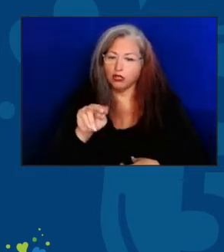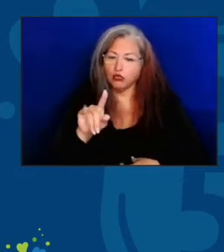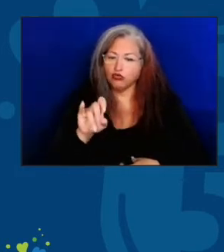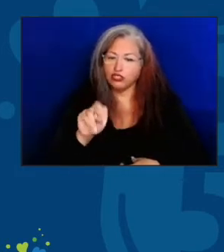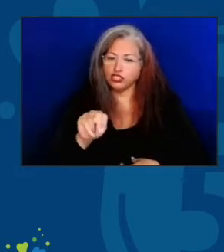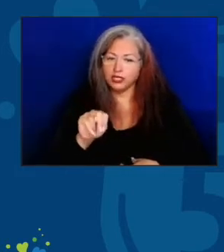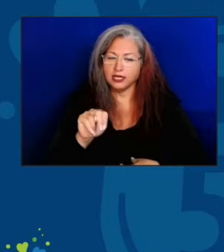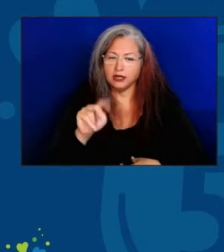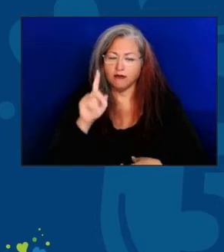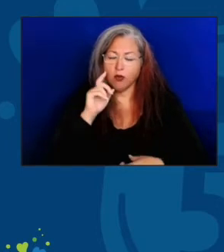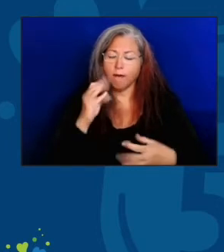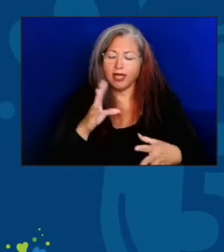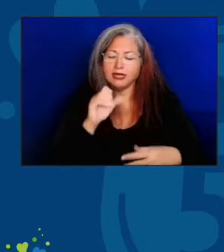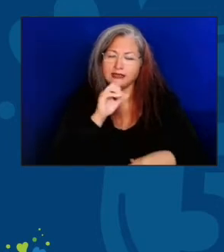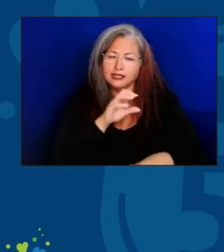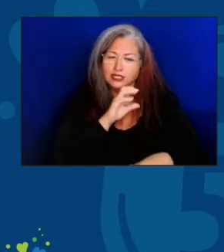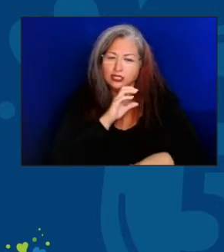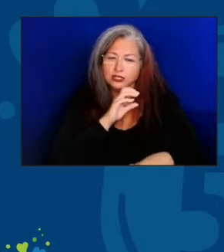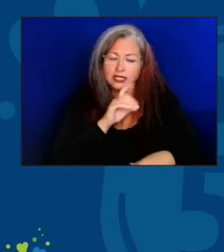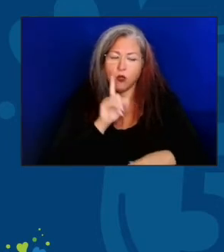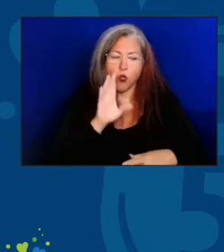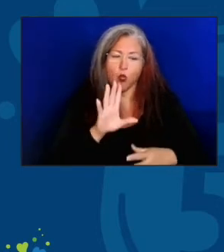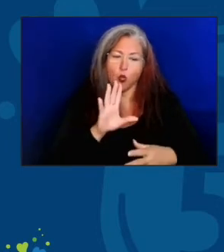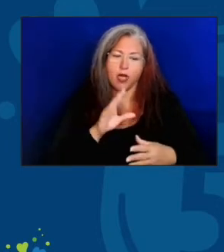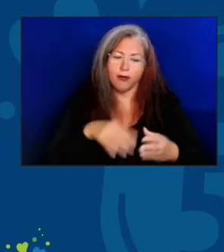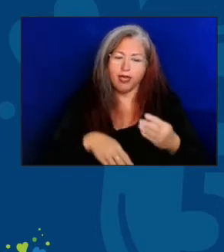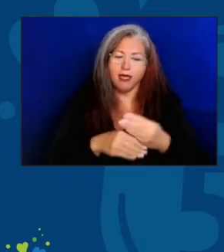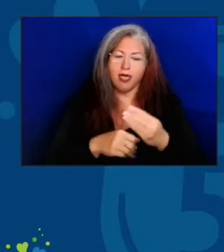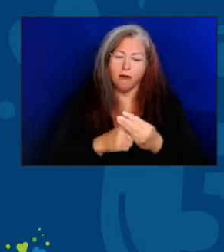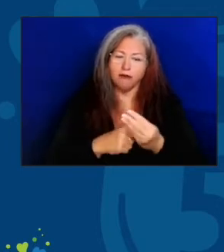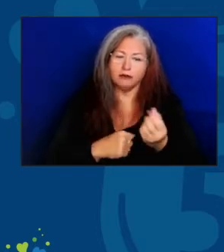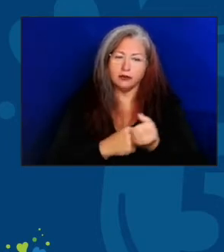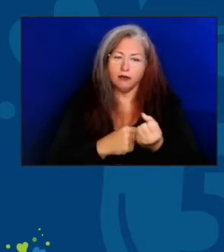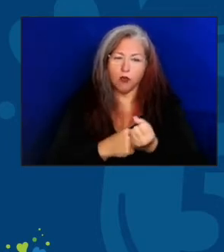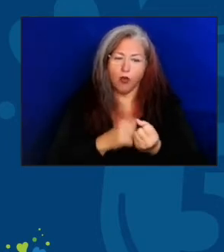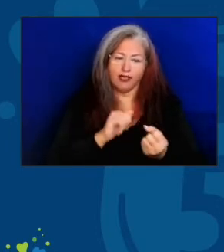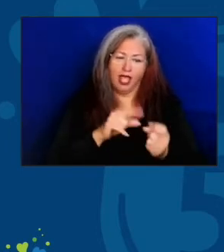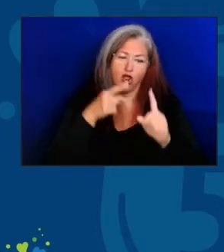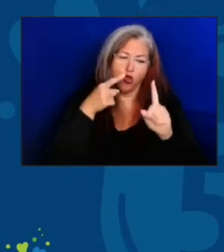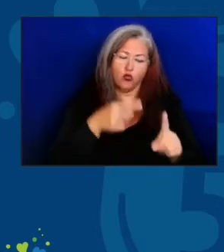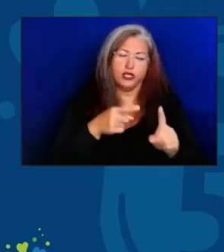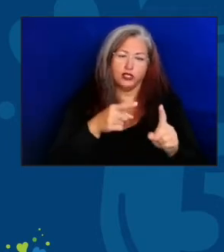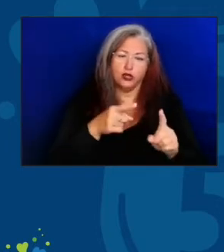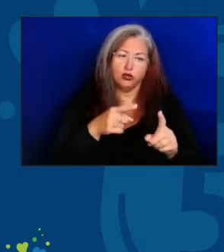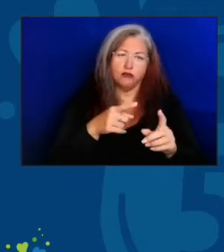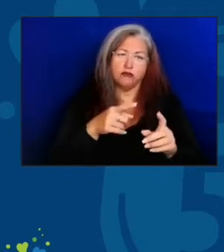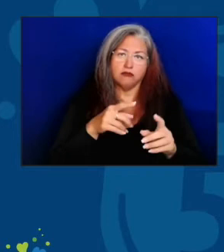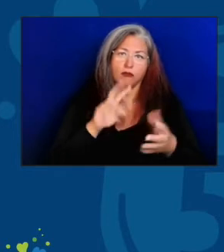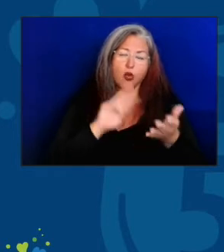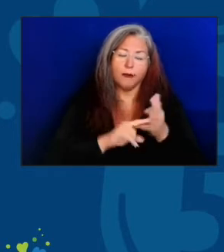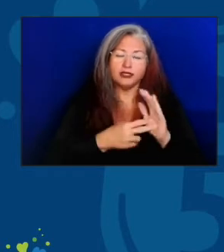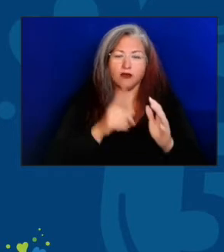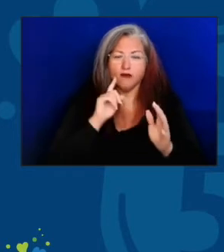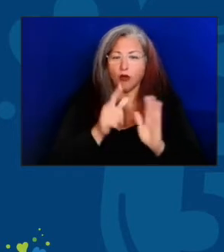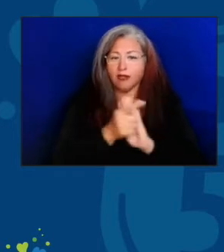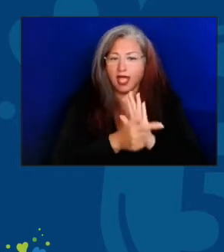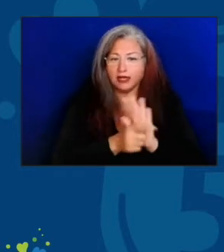I think, all are compliments to the original purpose of the Older American Act, but they've grown more important as the years have gone by.